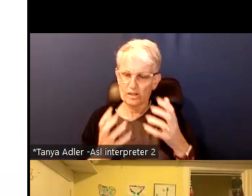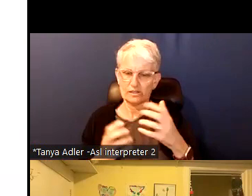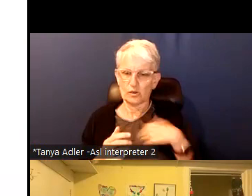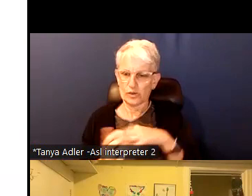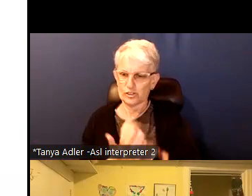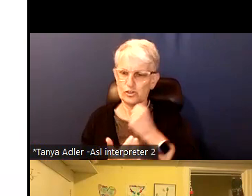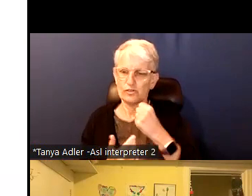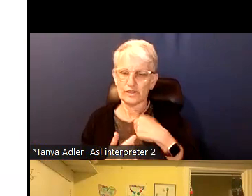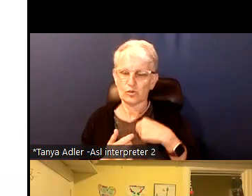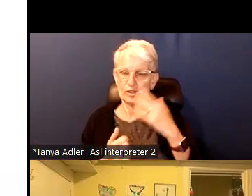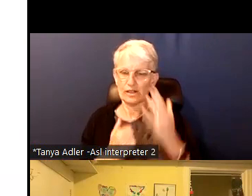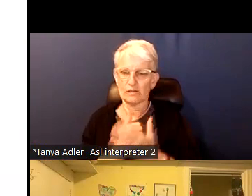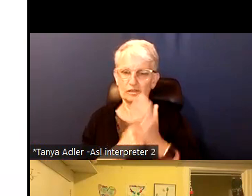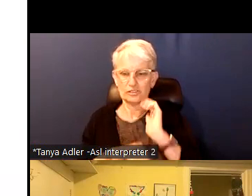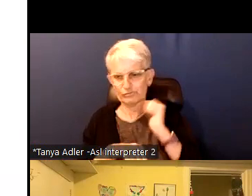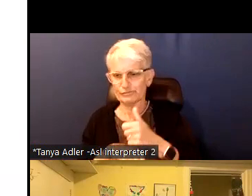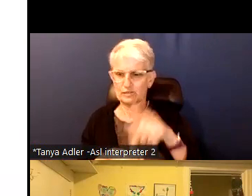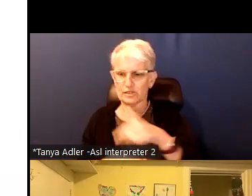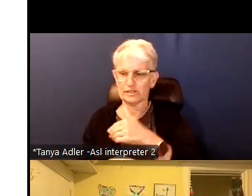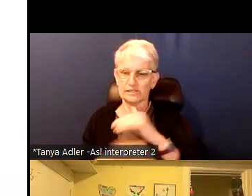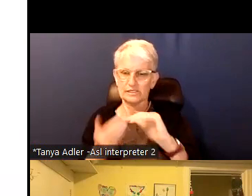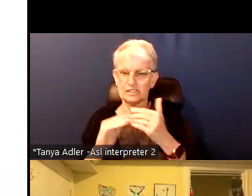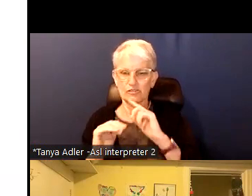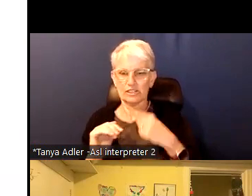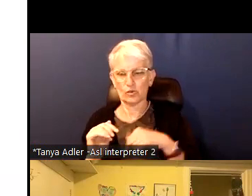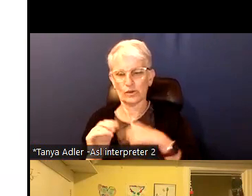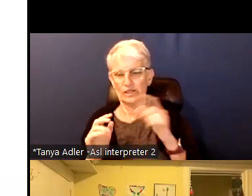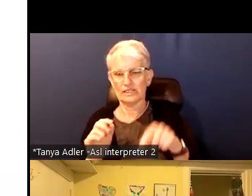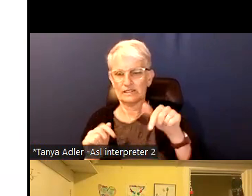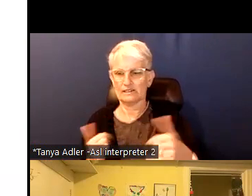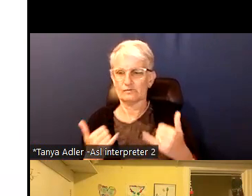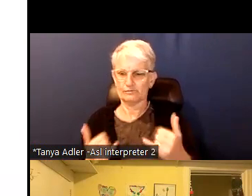That will help us create the city that we really really need in this moment in time.